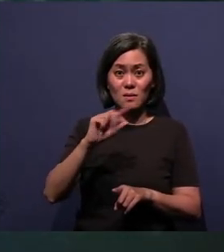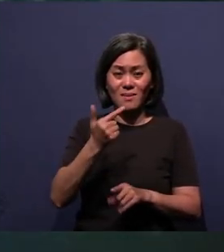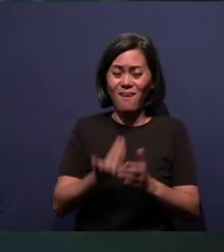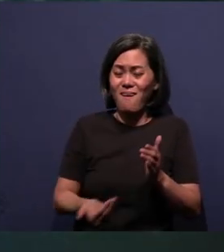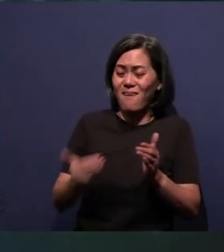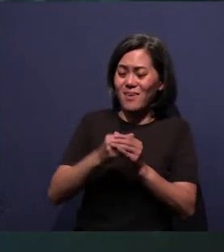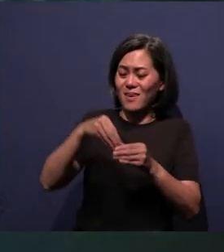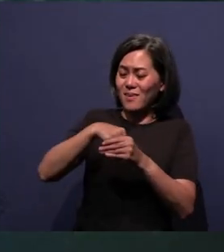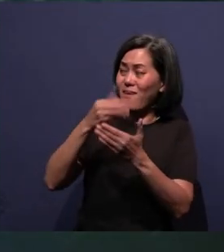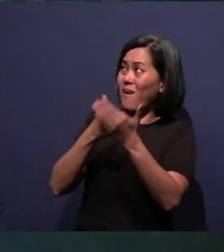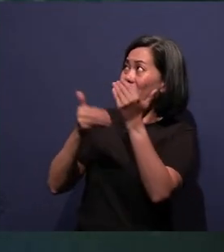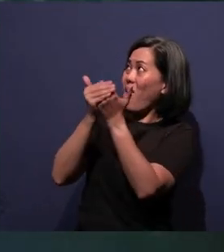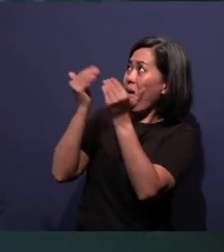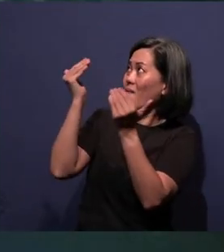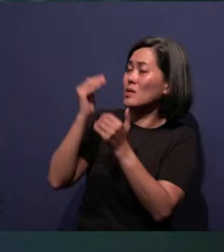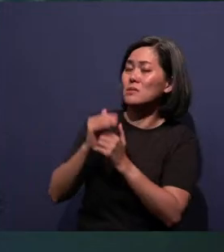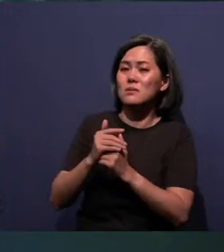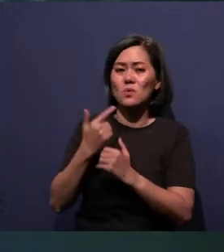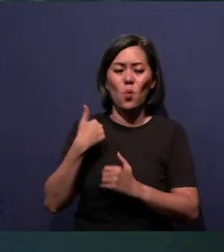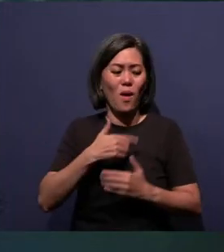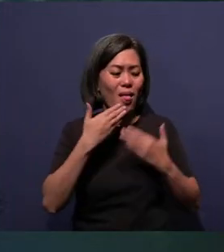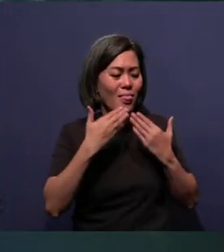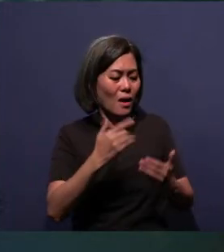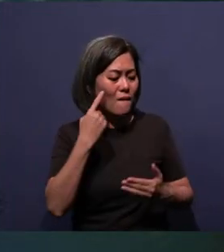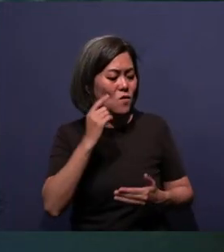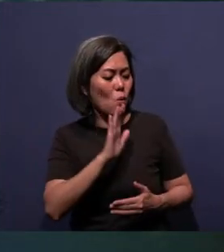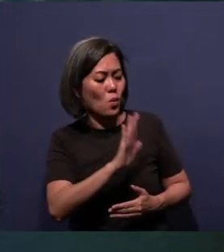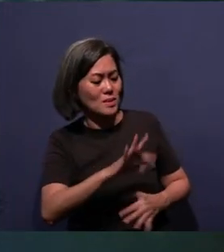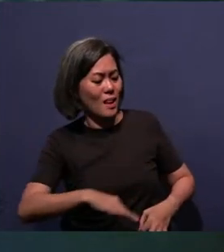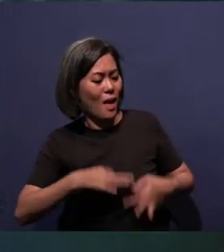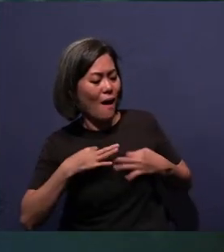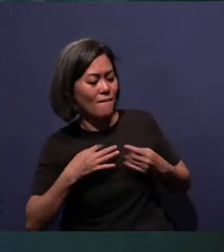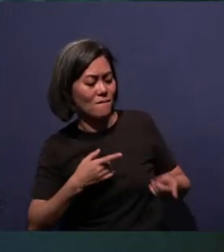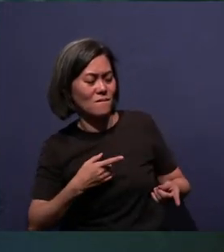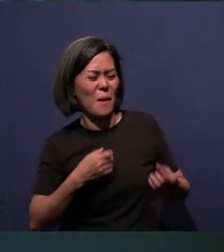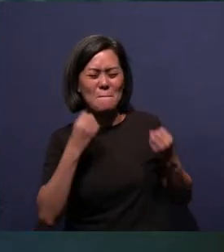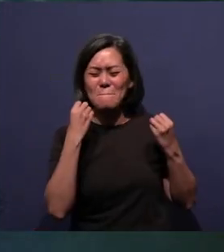And as such, we thank You for the life of Thang Ngaihte, for the many years of devoted